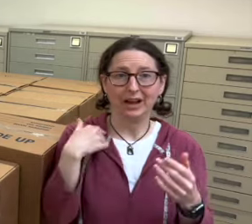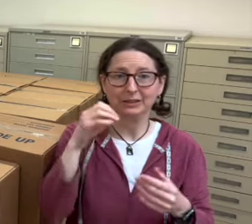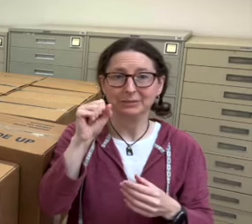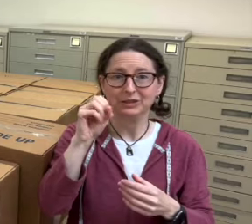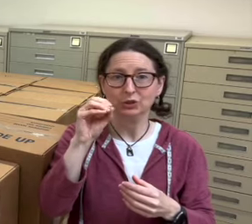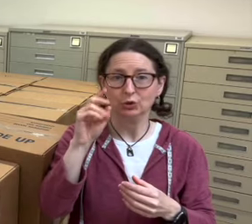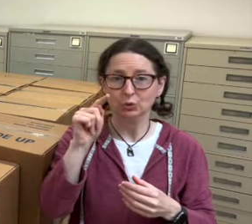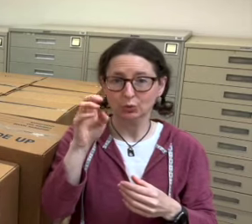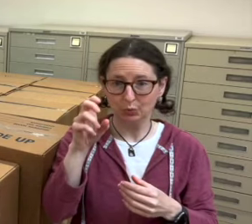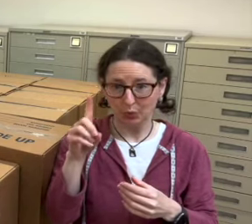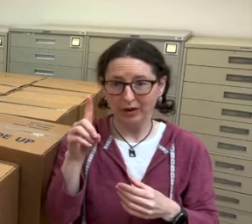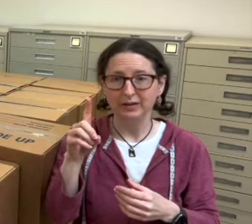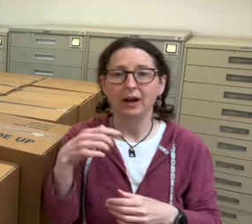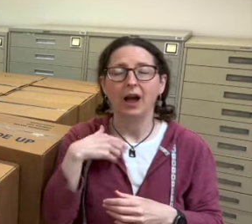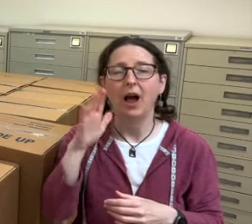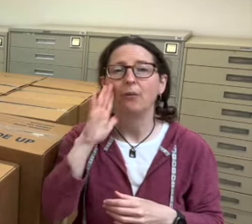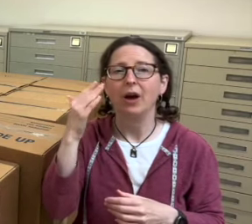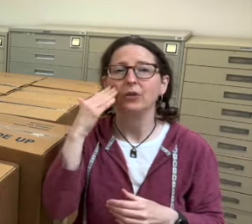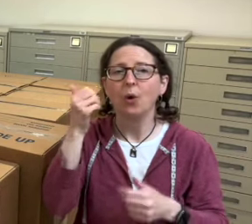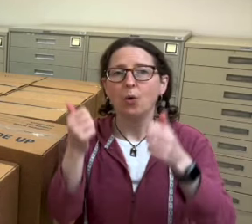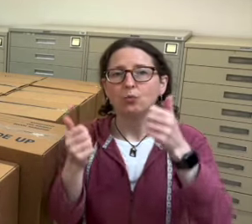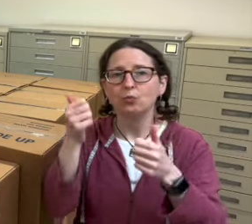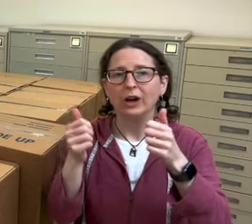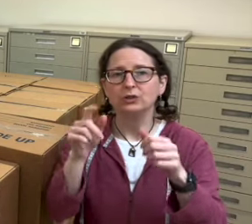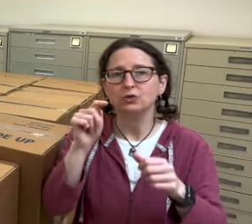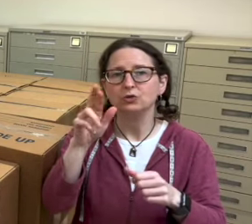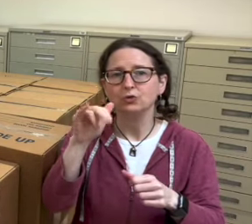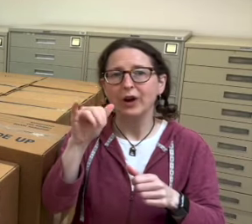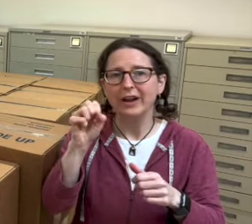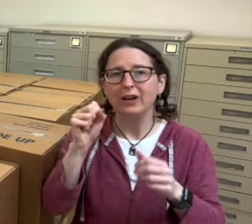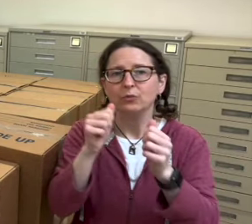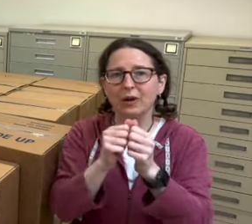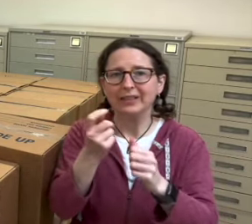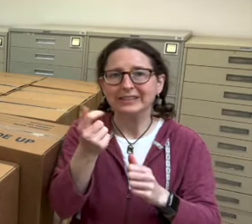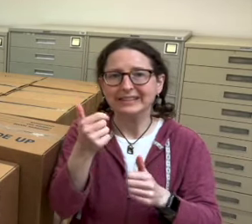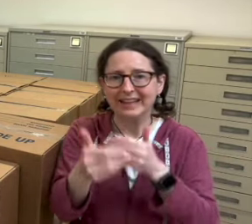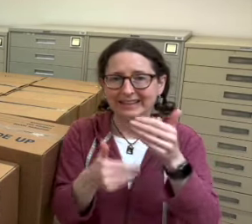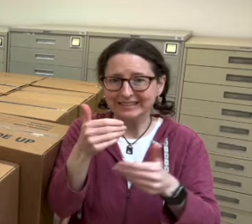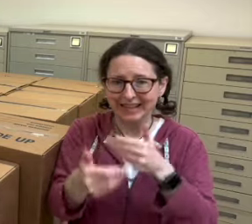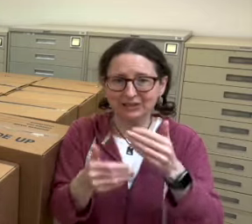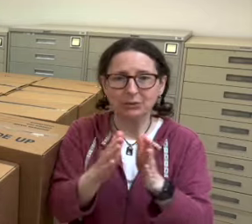now that the books have been sorted i will know which trays with de-accessioned books in them